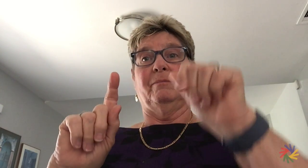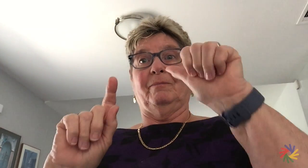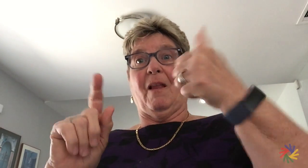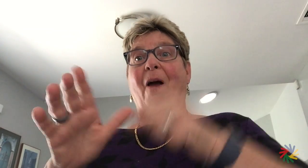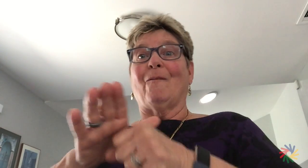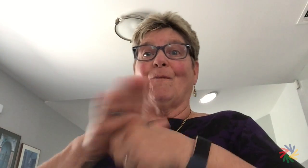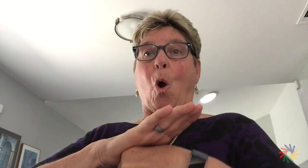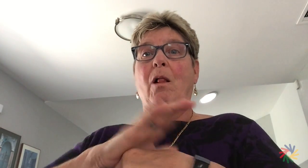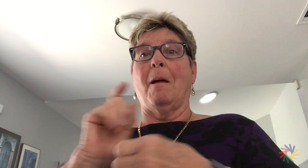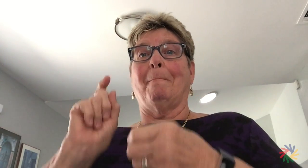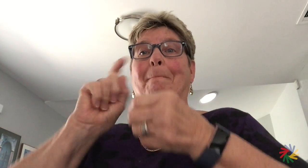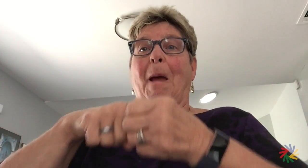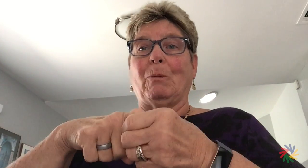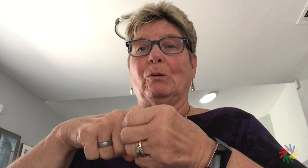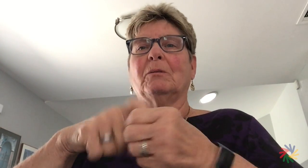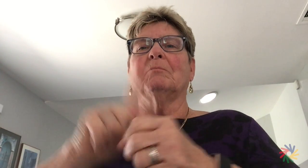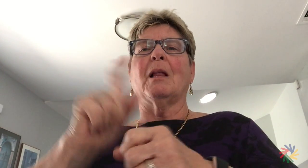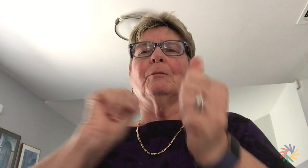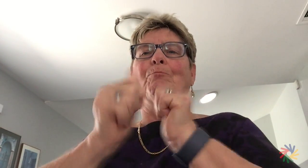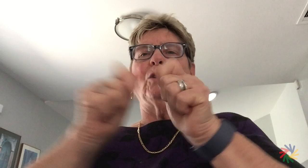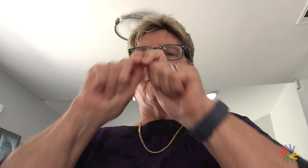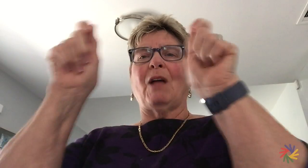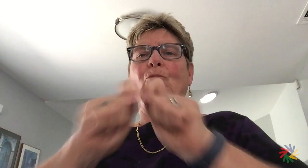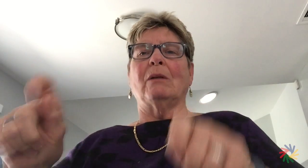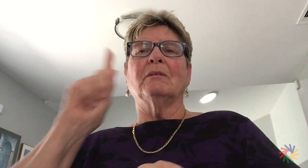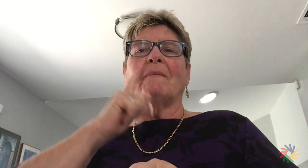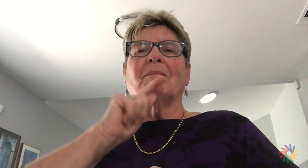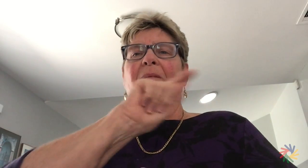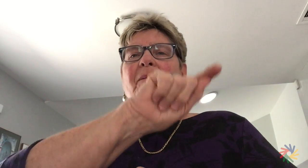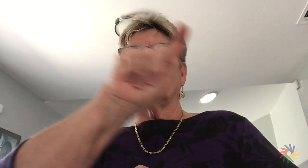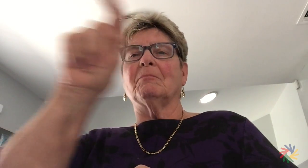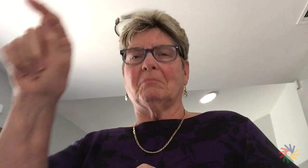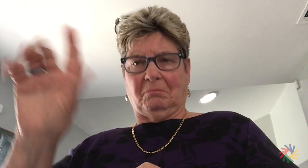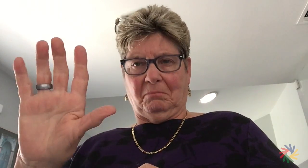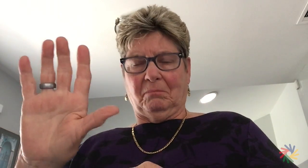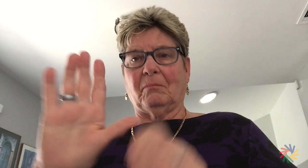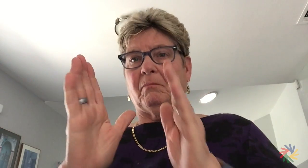One is to review a possible change in voting privileges for associate members.